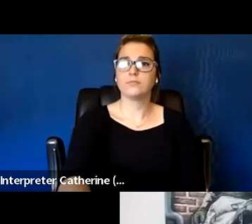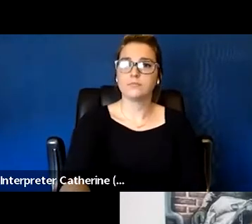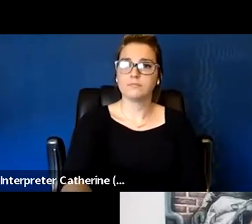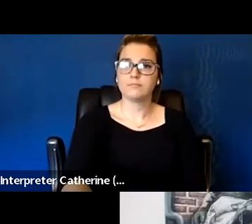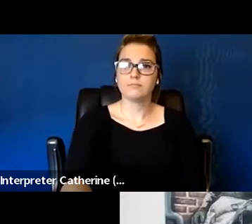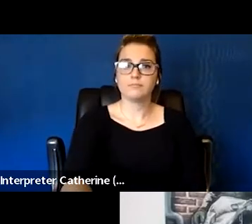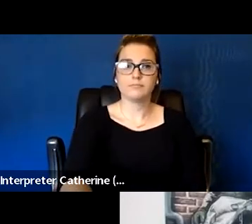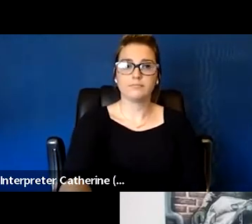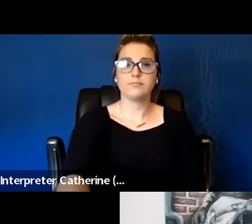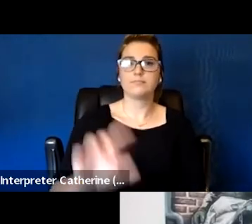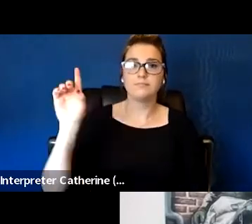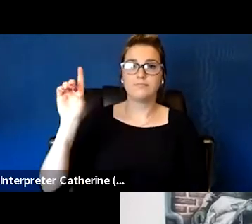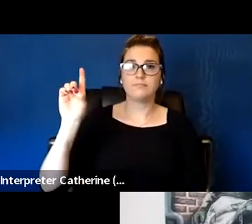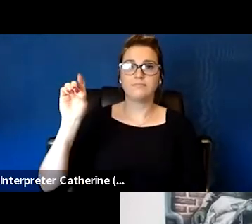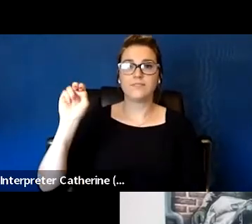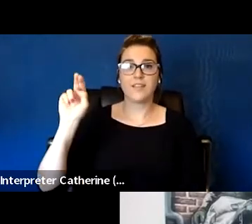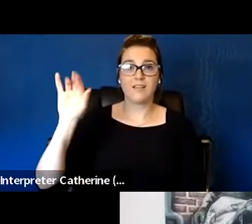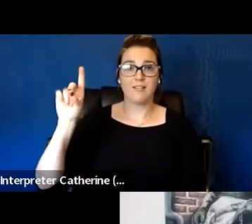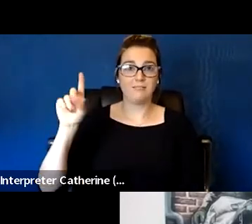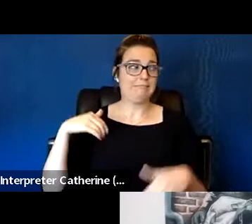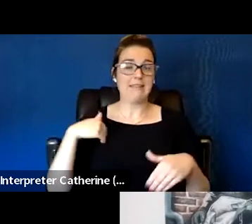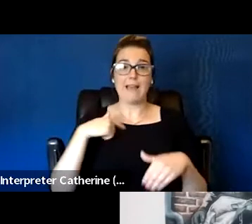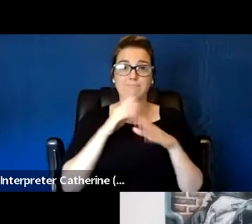So I didn't wanna go first every time and I hope people can hear me.